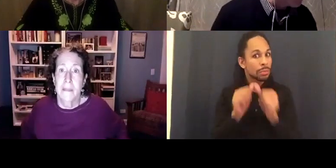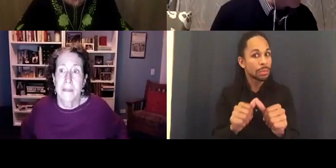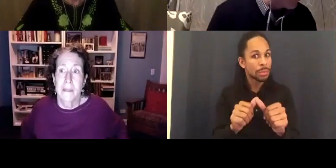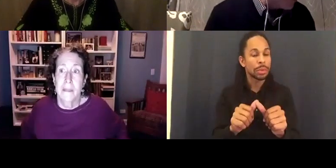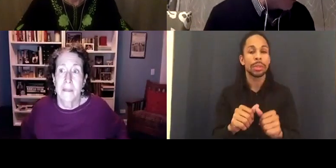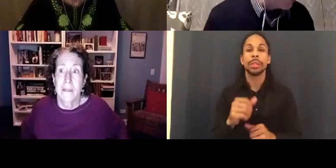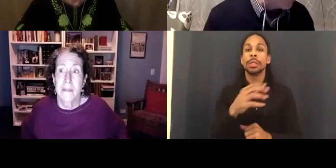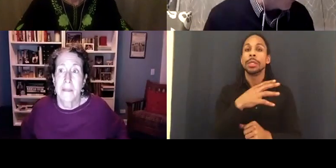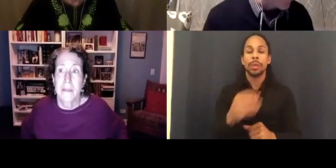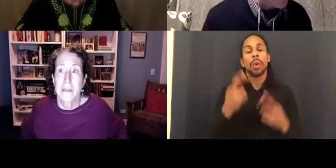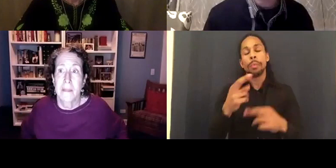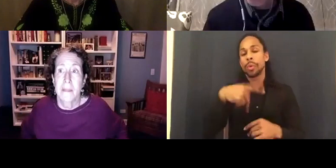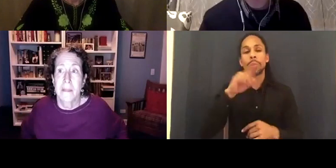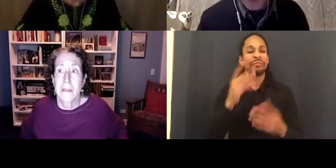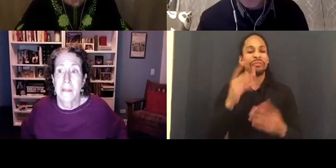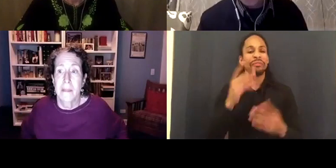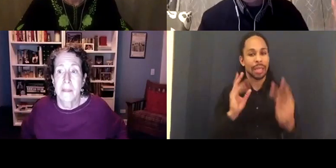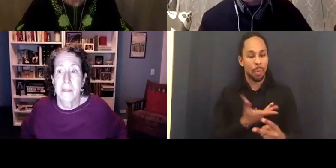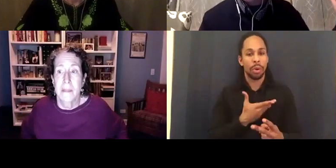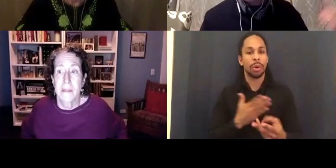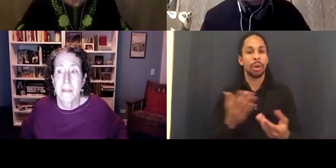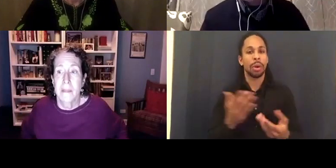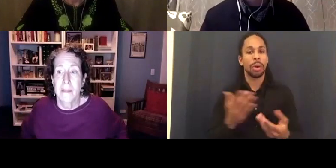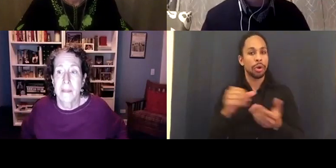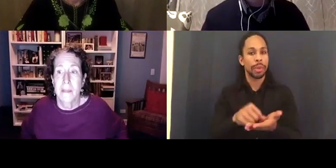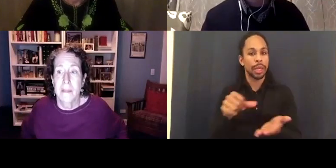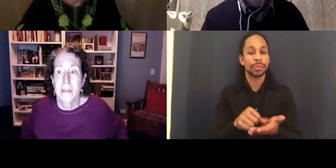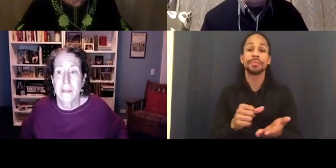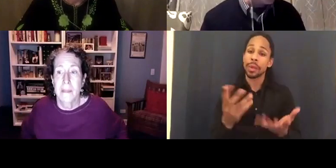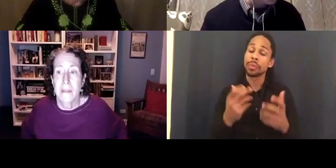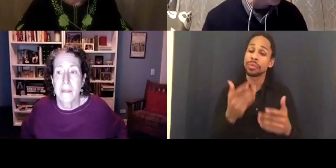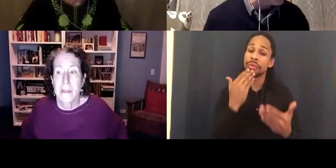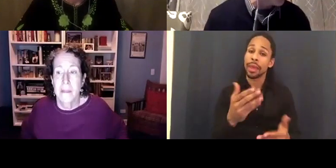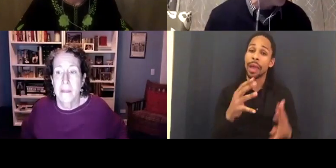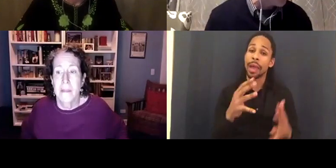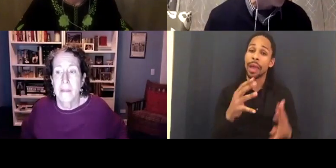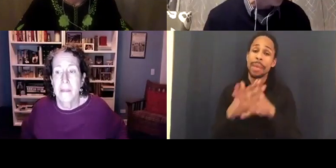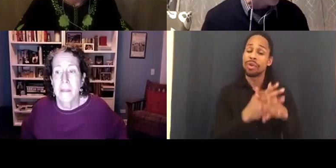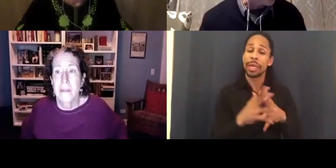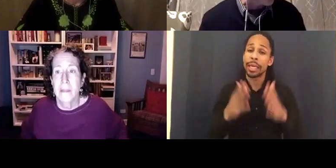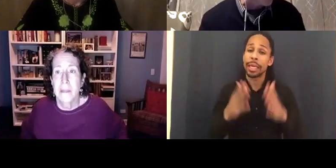I want to thank American Girl. You saw a clip of theirs before the